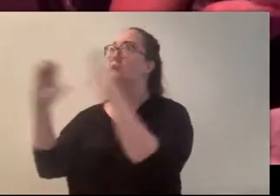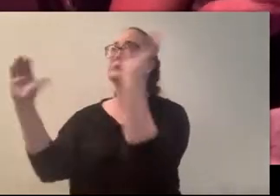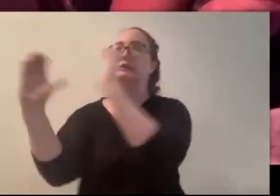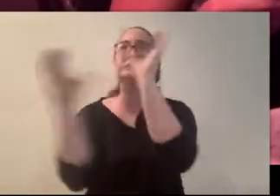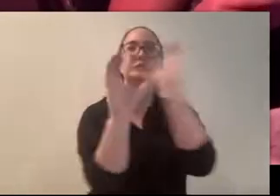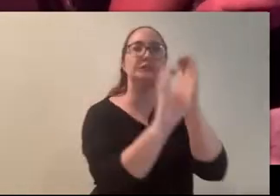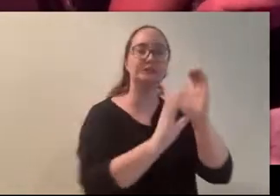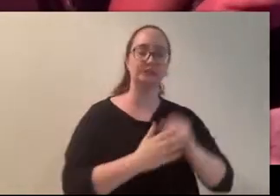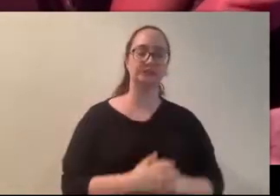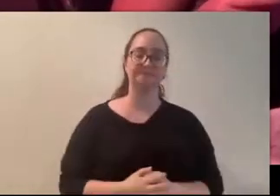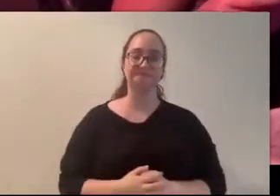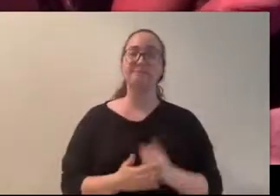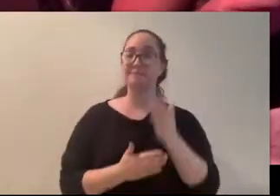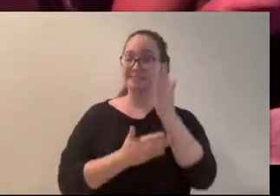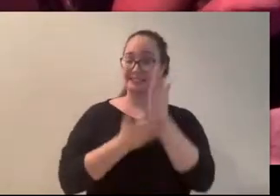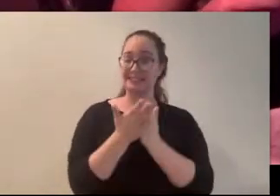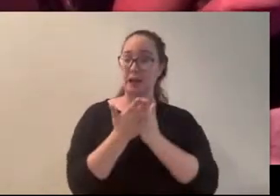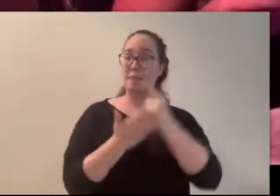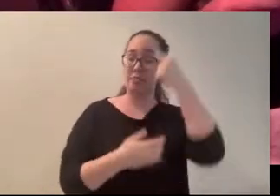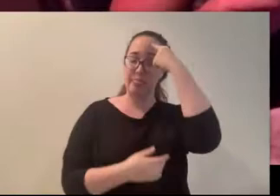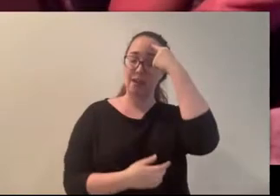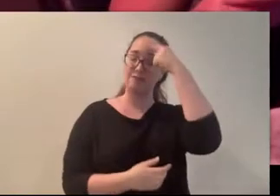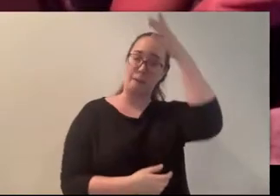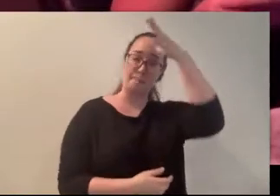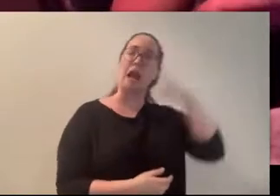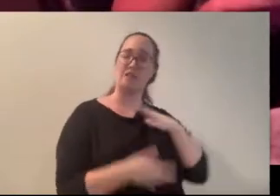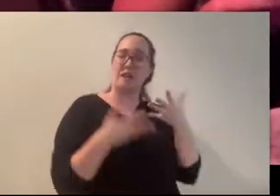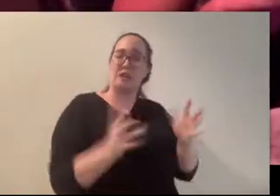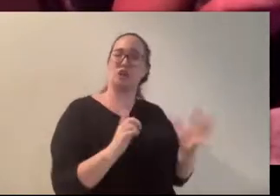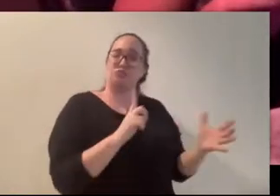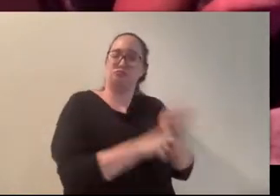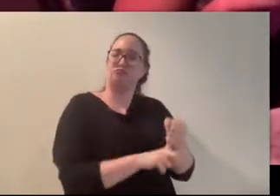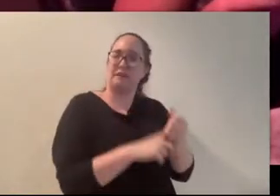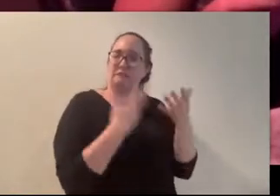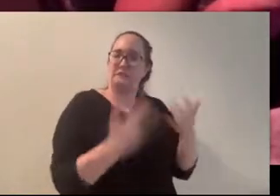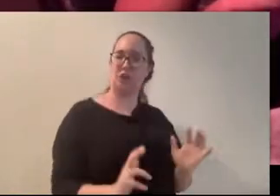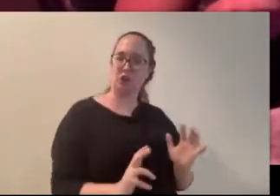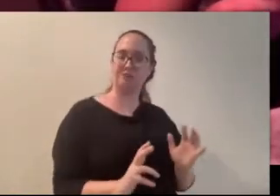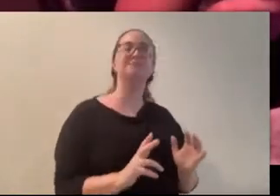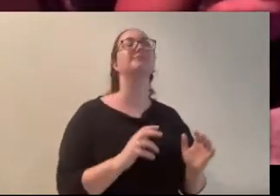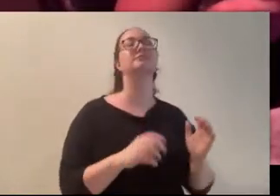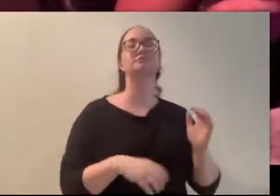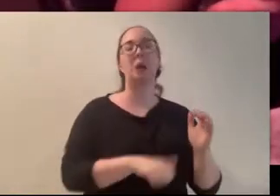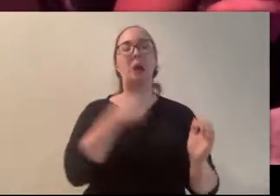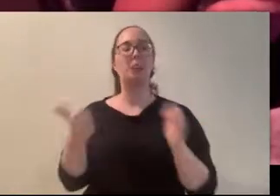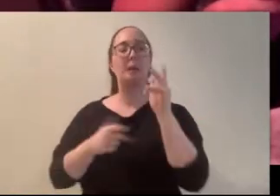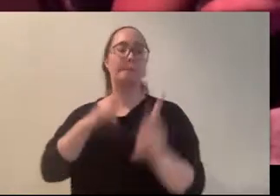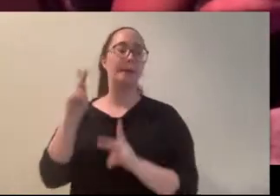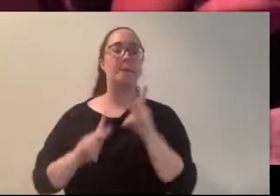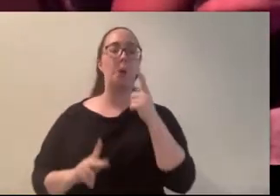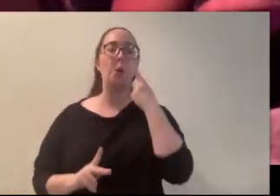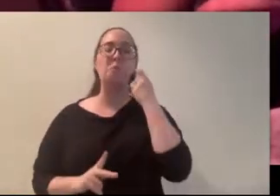was caught and dealt with not long after, others think he or she is still at large and the Limping